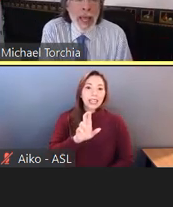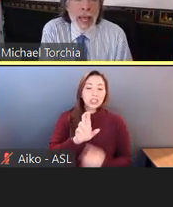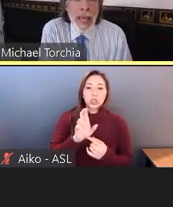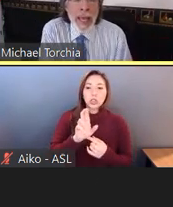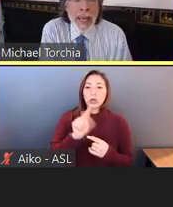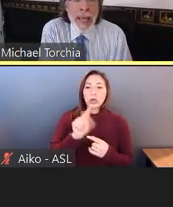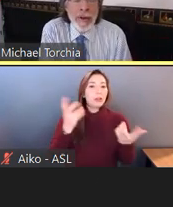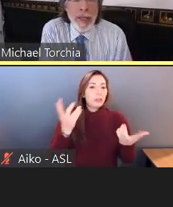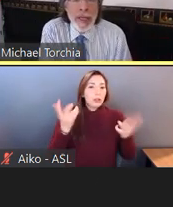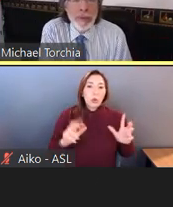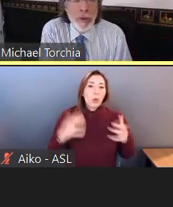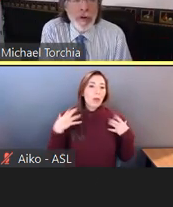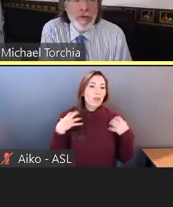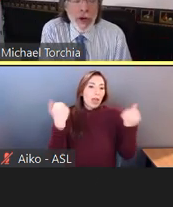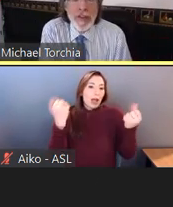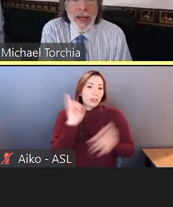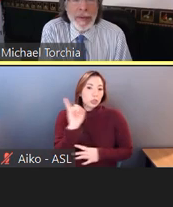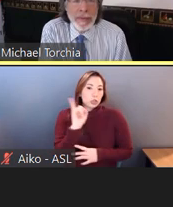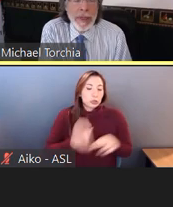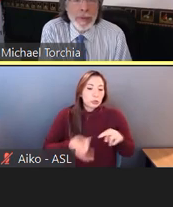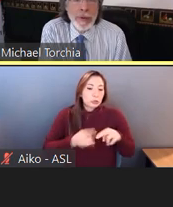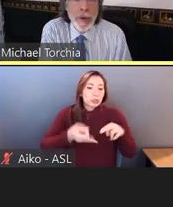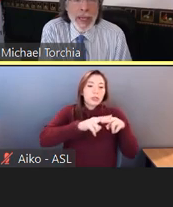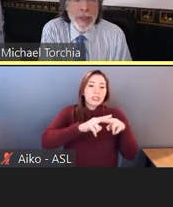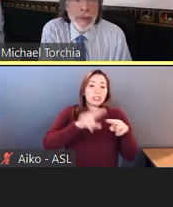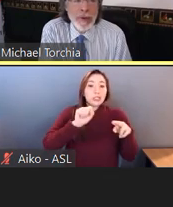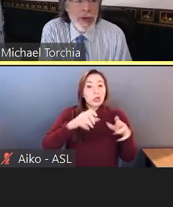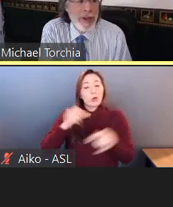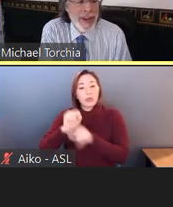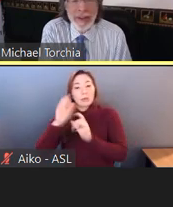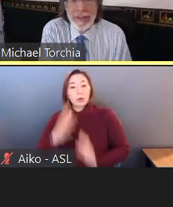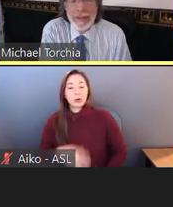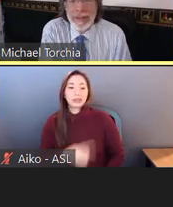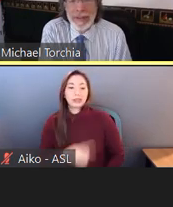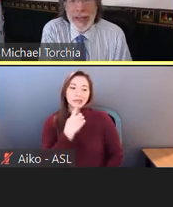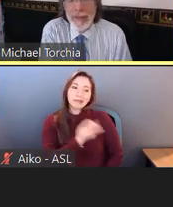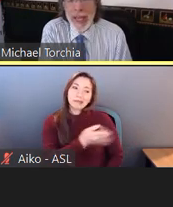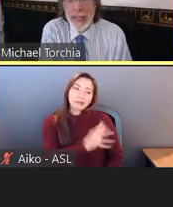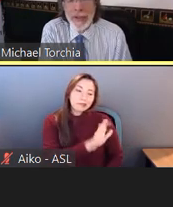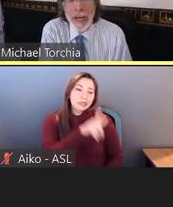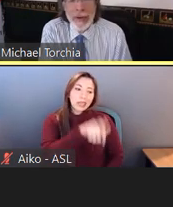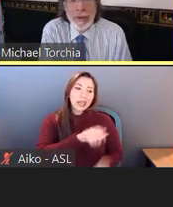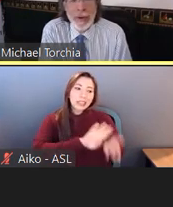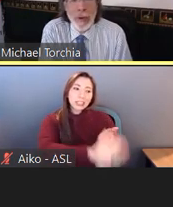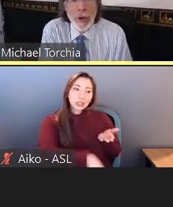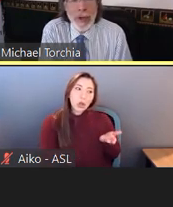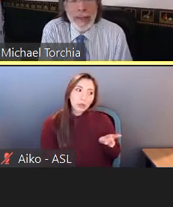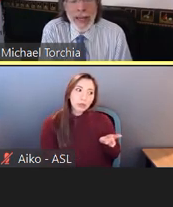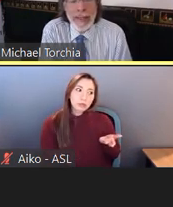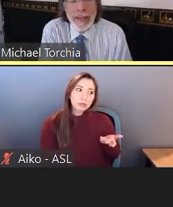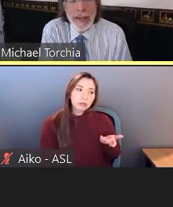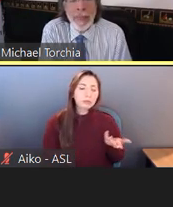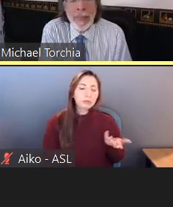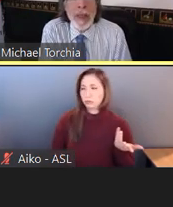And the employer fires that employee. And the employee says, I don't have cancer, and I don't know where you got that idea.